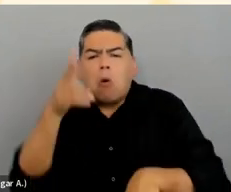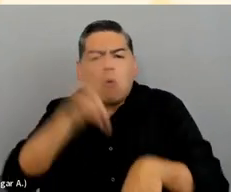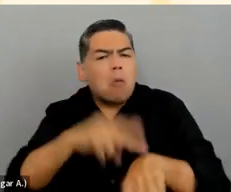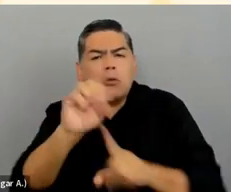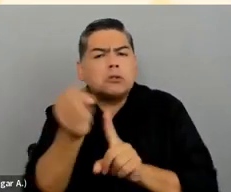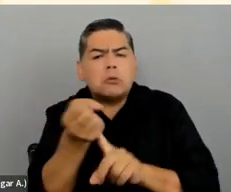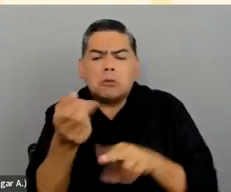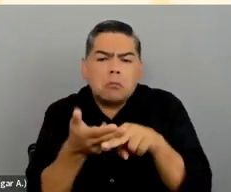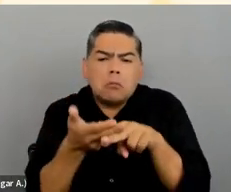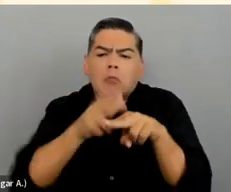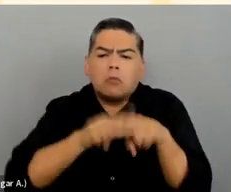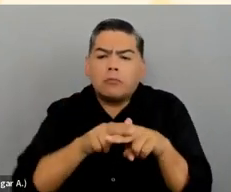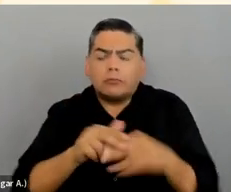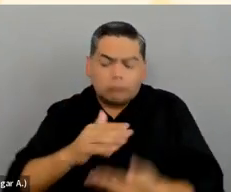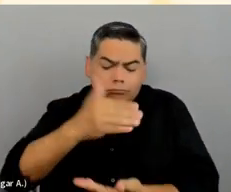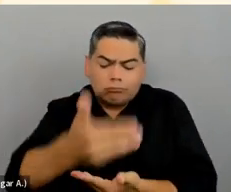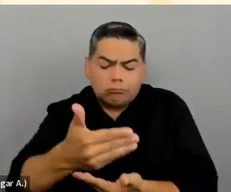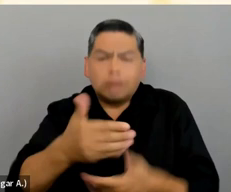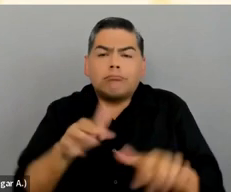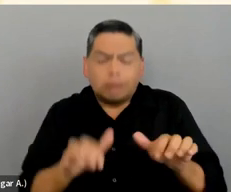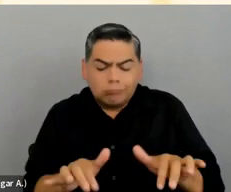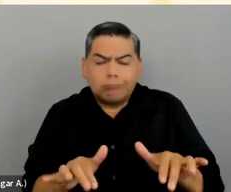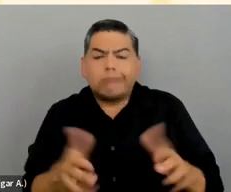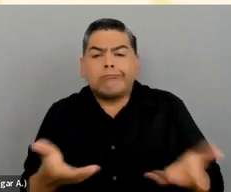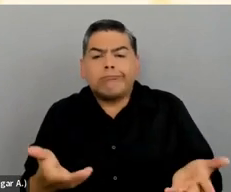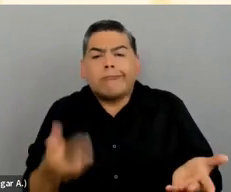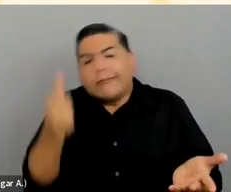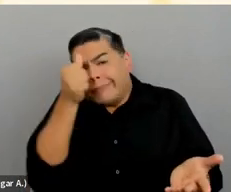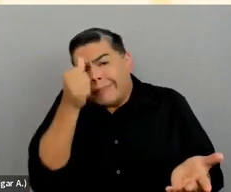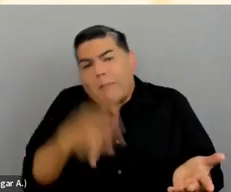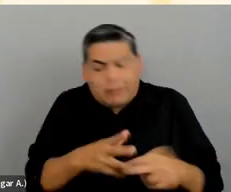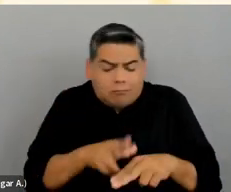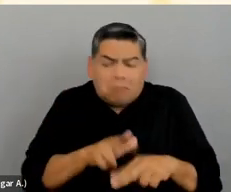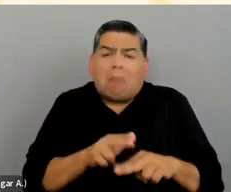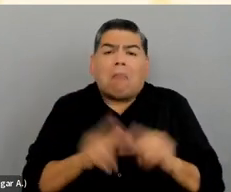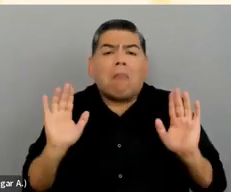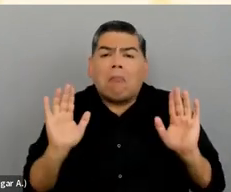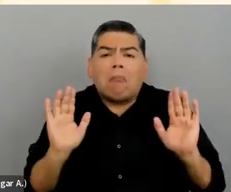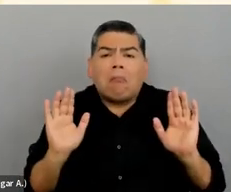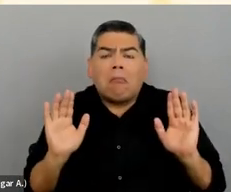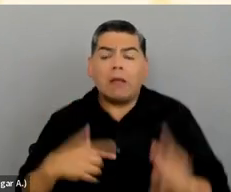it’s a gentleman sitting on a bench. He's got his laptop open.